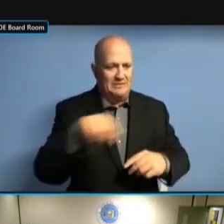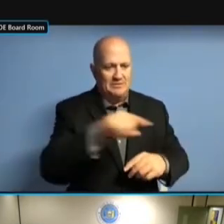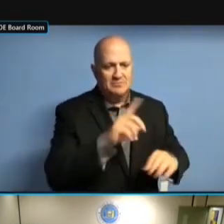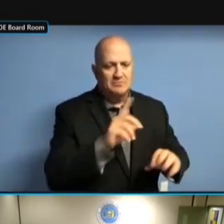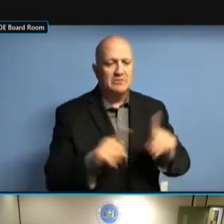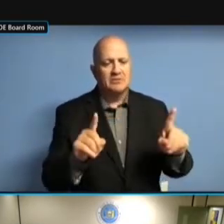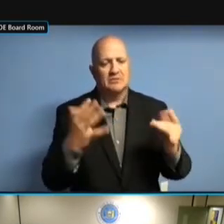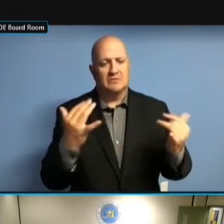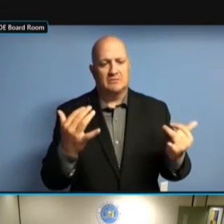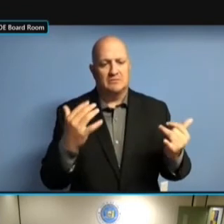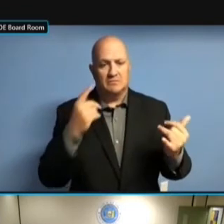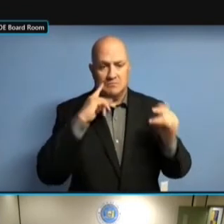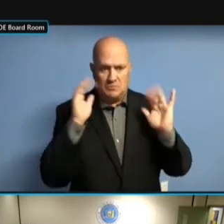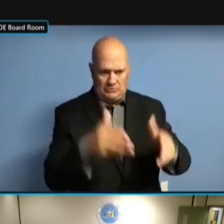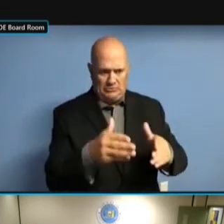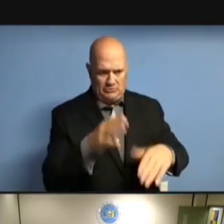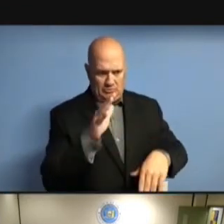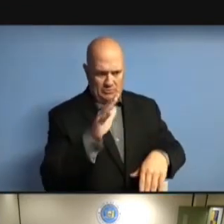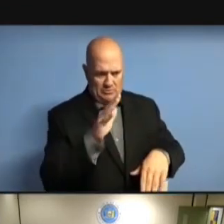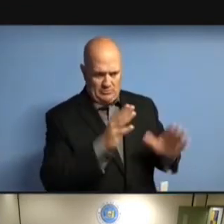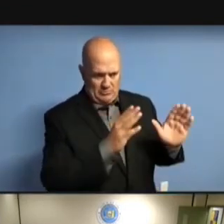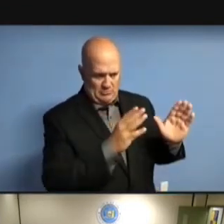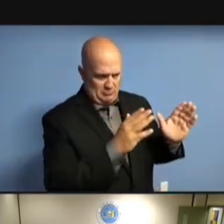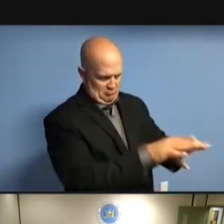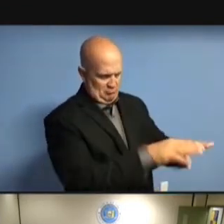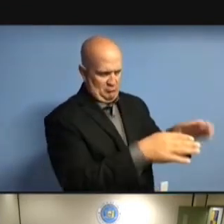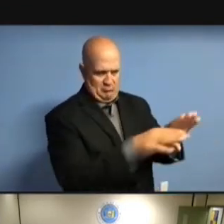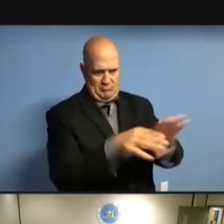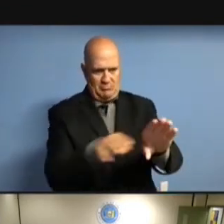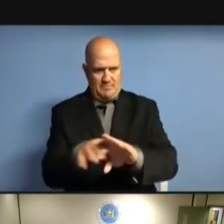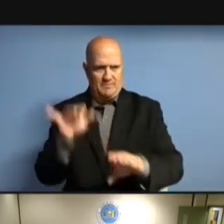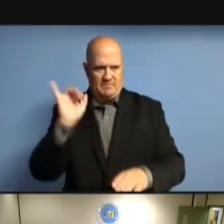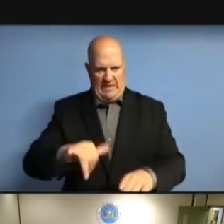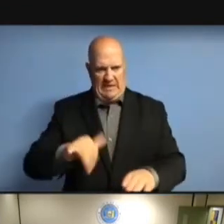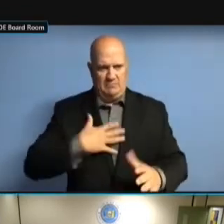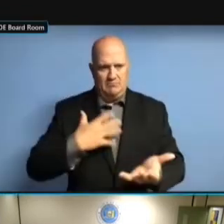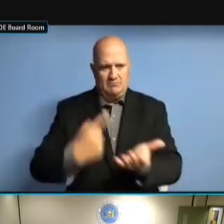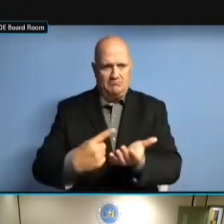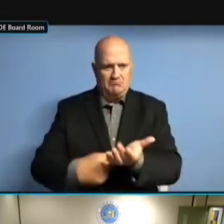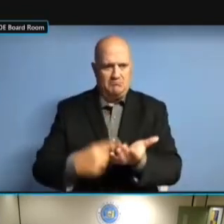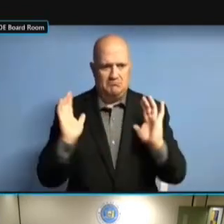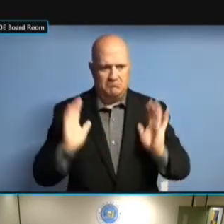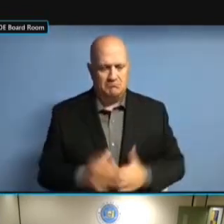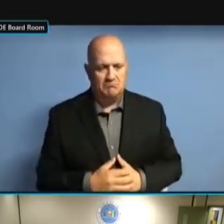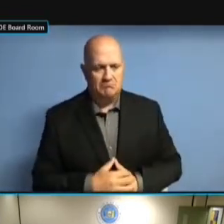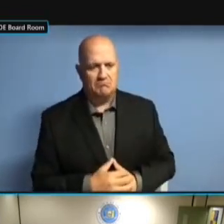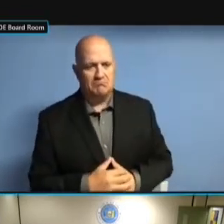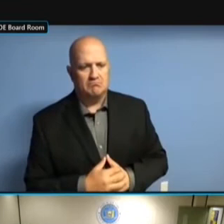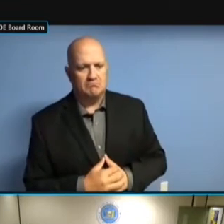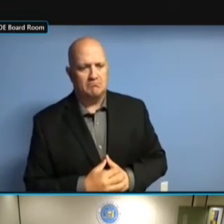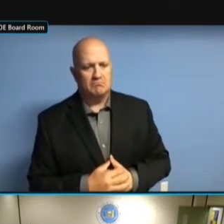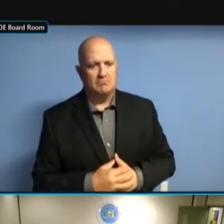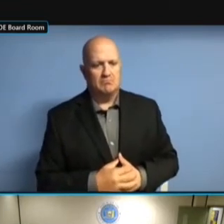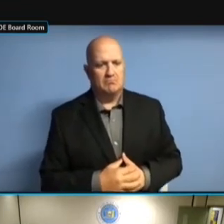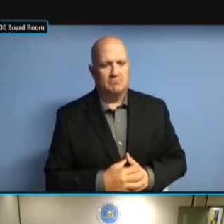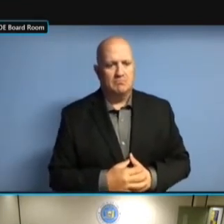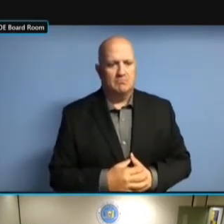THAT. >> ANY MORE QUESTIONS? ANY MORE QUESTIONS? ANY MORE QUESTIONS? OKAY. OKAY. OKAY. THANKS. THANKS. THANKS. WE'LL THANKS. WE'LL MOVE THANKS. WE'LL MOVE ON THANKS. WE'LL MOVE ON TO THANKS. WE'LL MOVE ON TO ELECTION WE'LL MOVE ON TO ELECTION WE'LL MOVE ON TO ELECTION OPERATIONS. OPERATIONS.